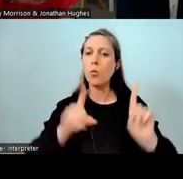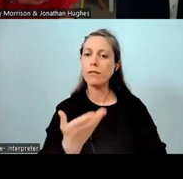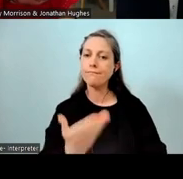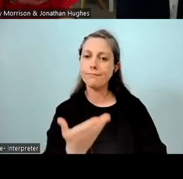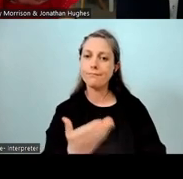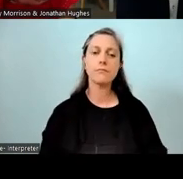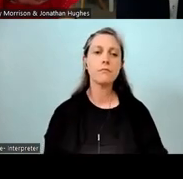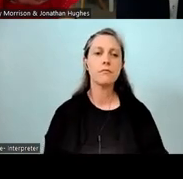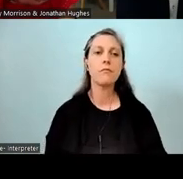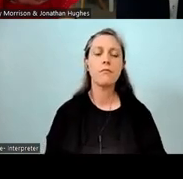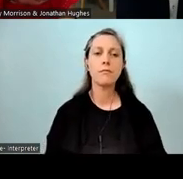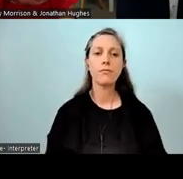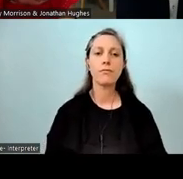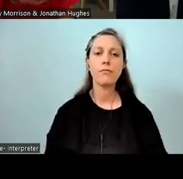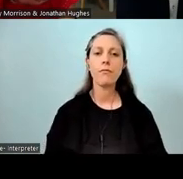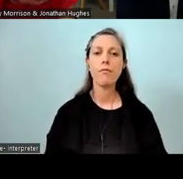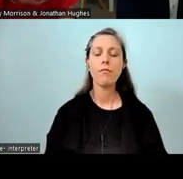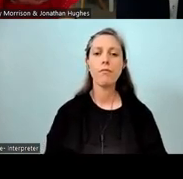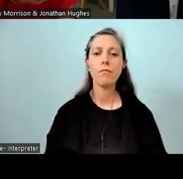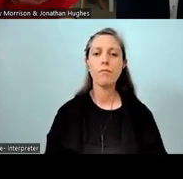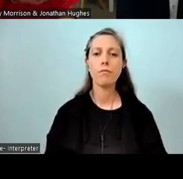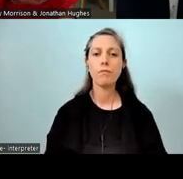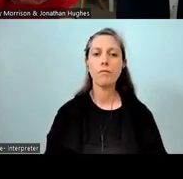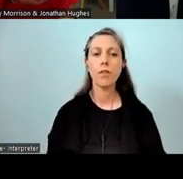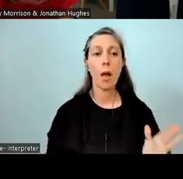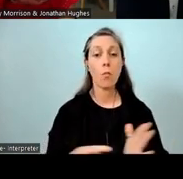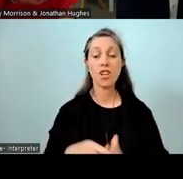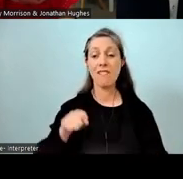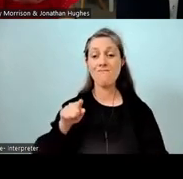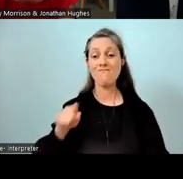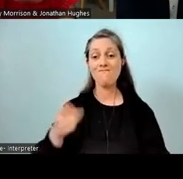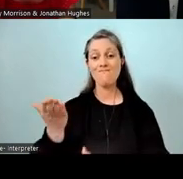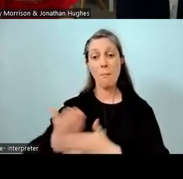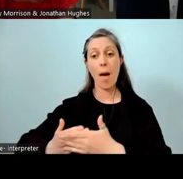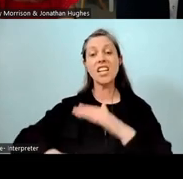And so, it's important to note that it's full immersion obviously, and they also have access to English.